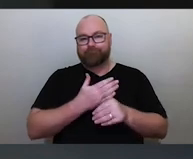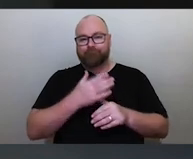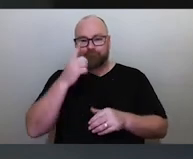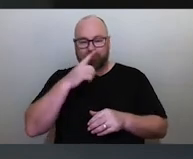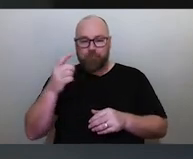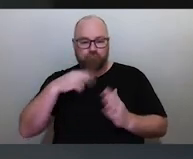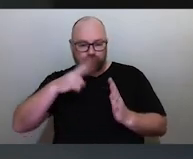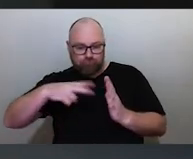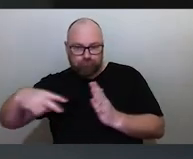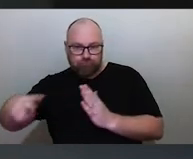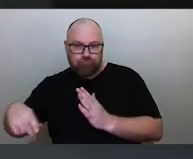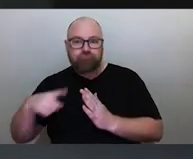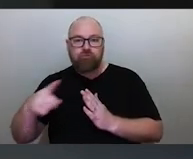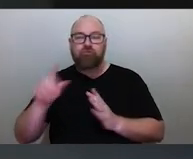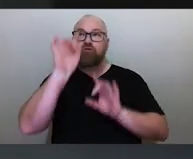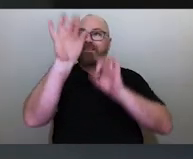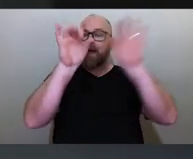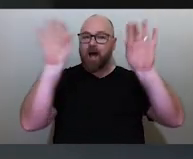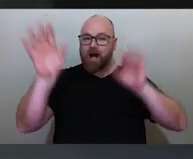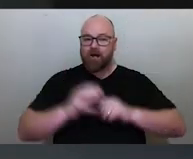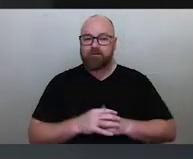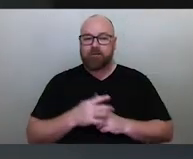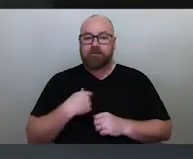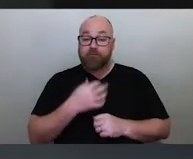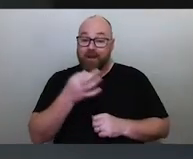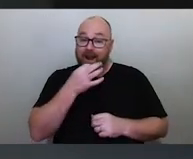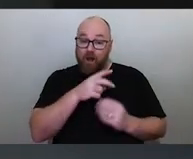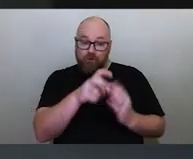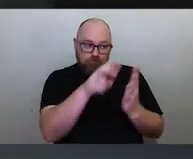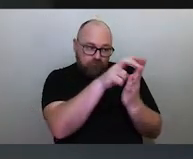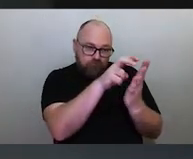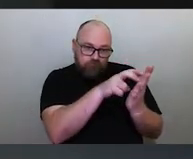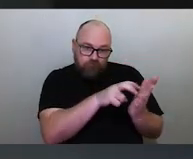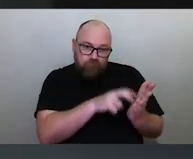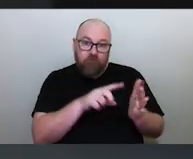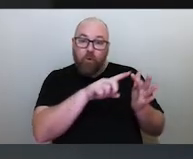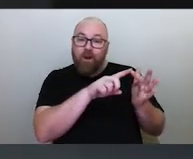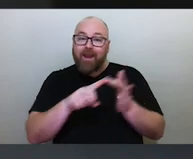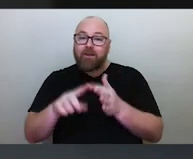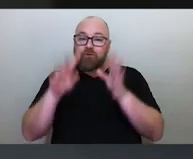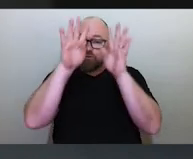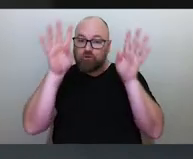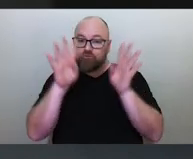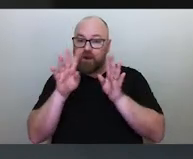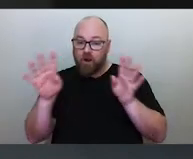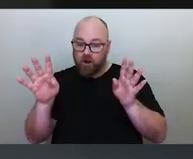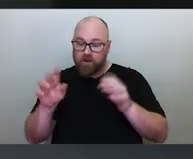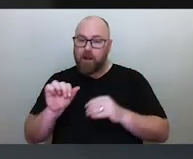to record and preserve the astronomical knowledge and traditions of the Eastern Torres Strait Islanders, and this service also includes